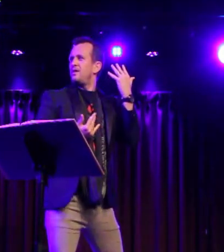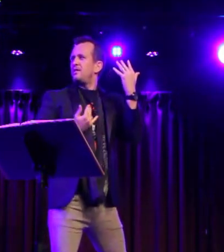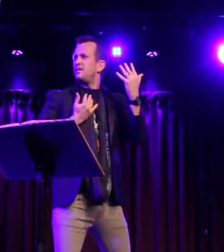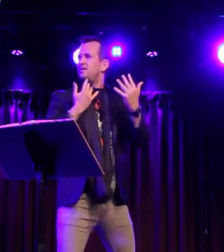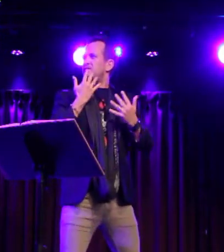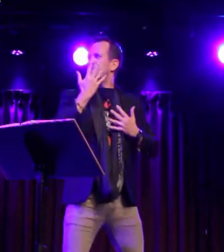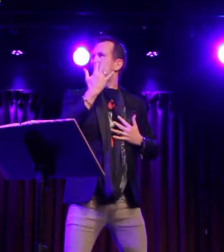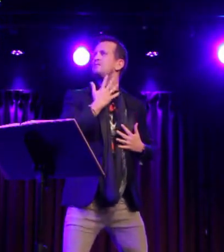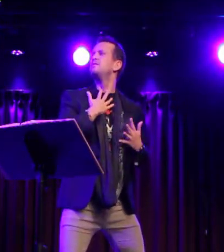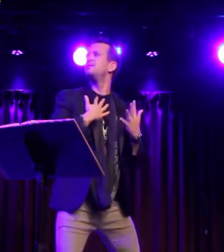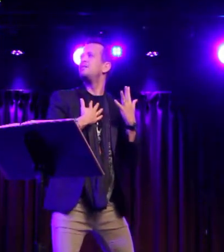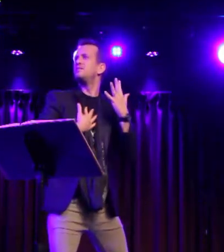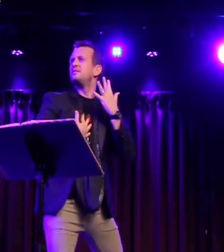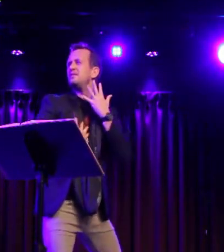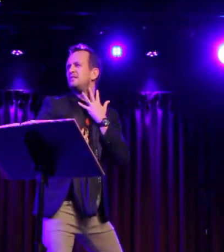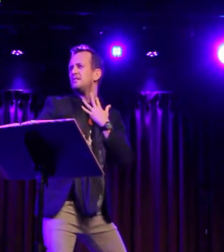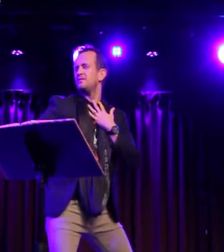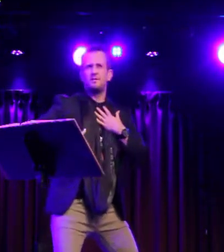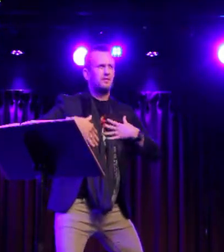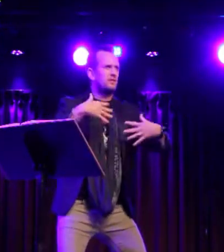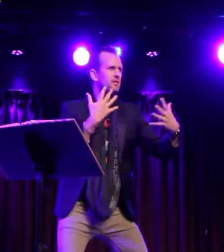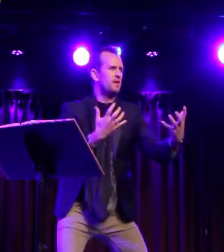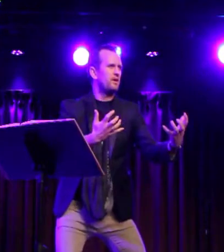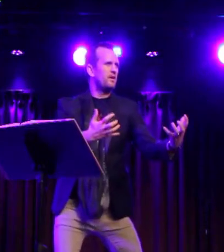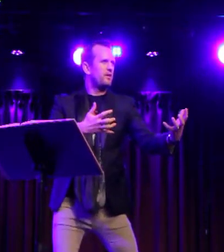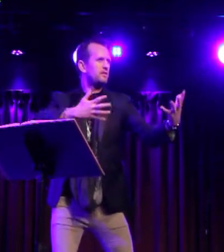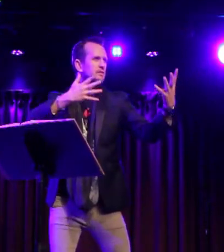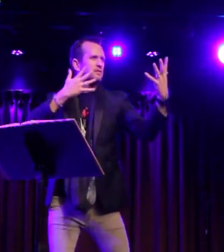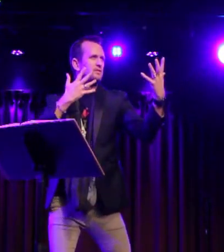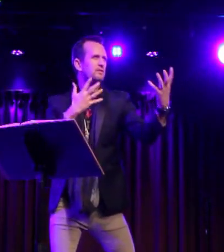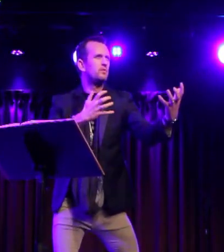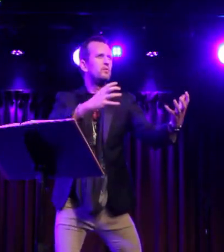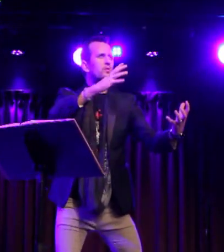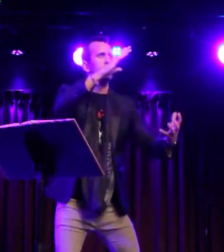What rich desire unlocks its door?